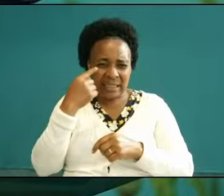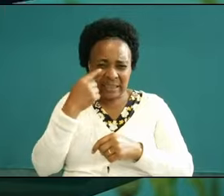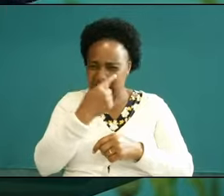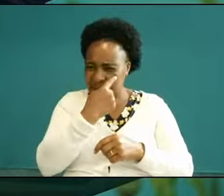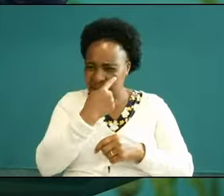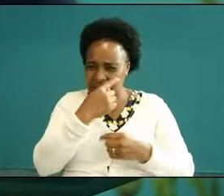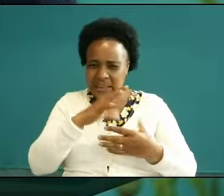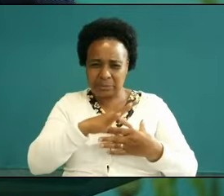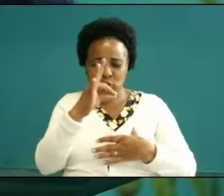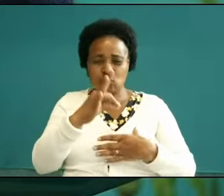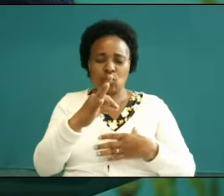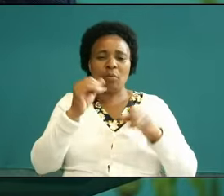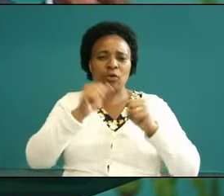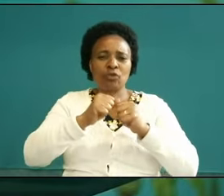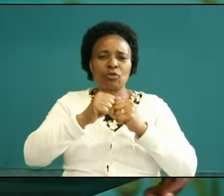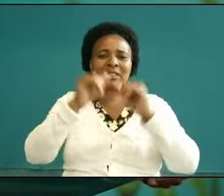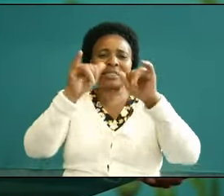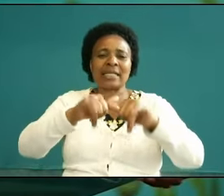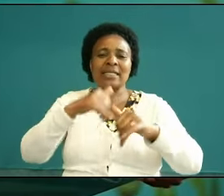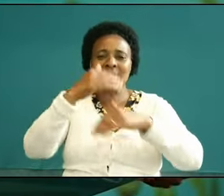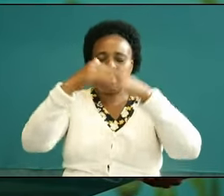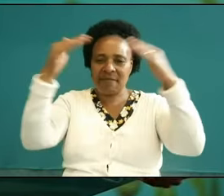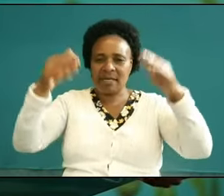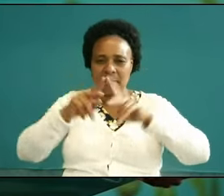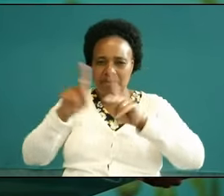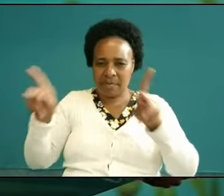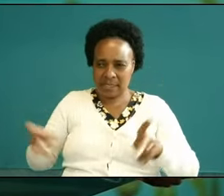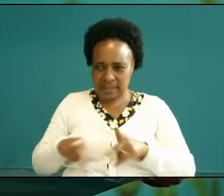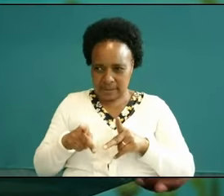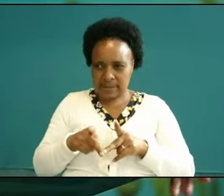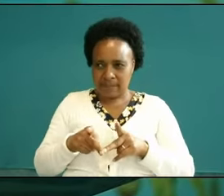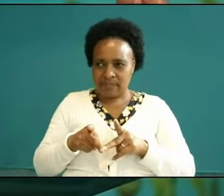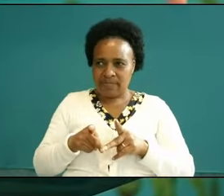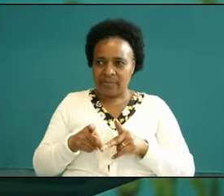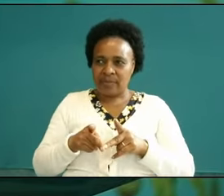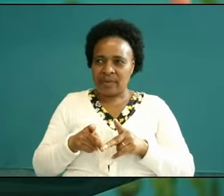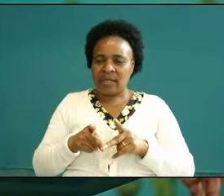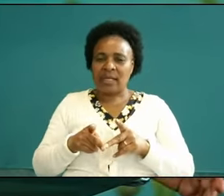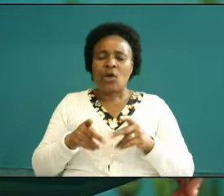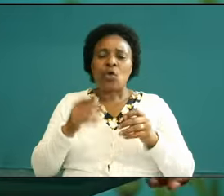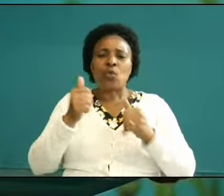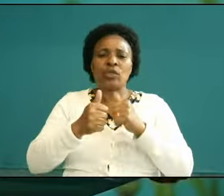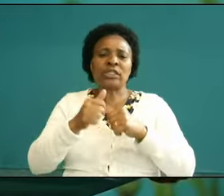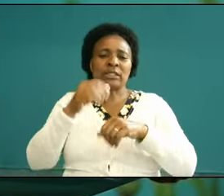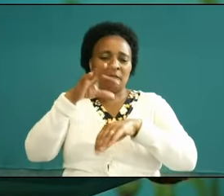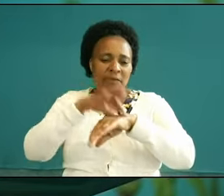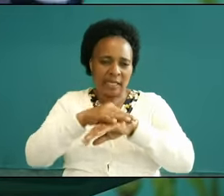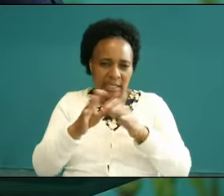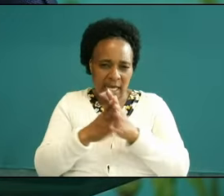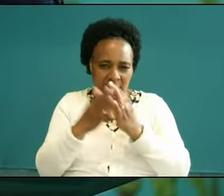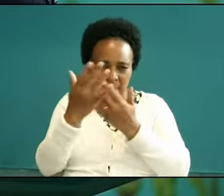Heavenly places the physical eyes are for the Flesh and the blood the pre